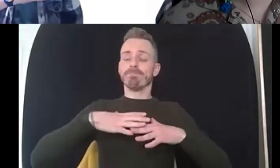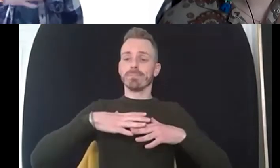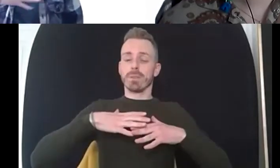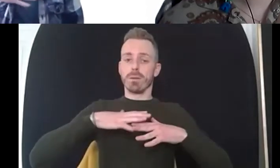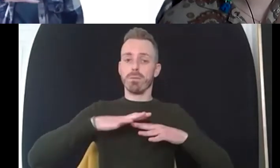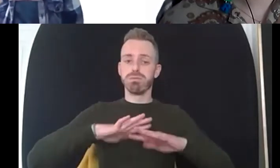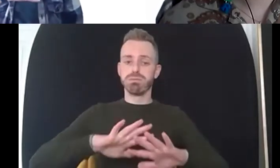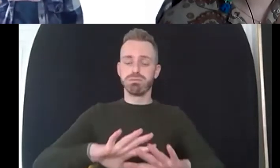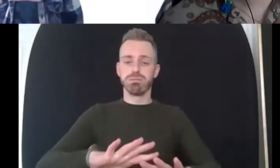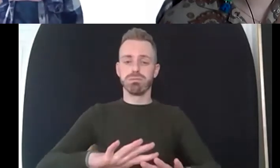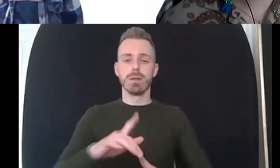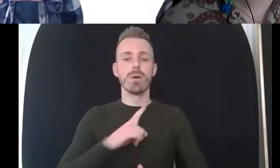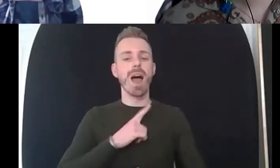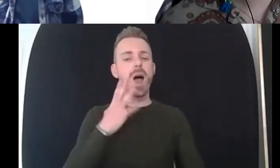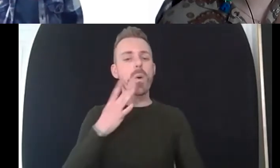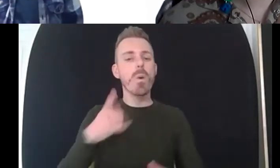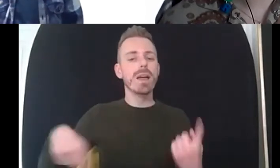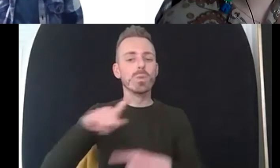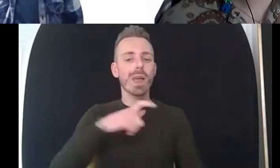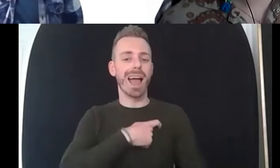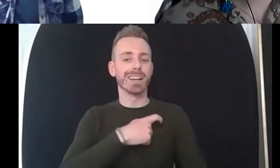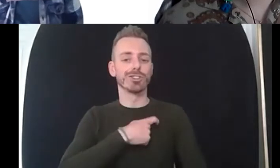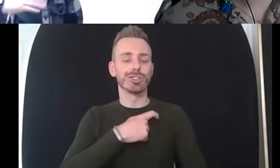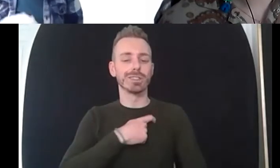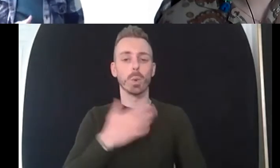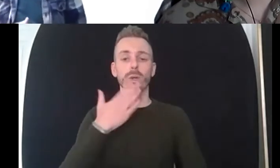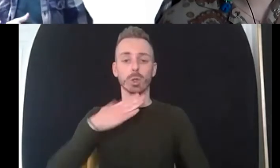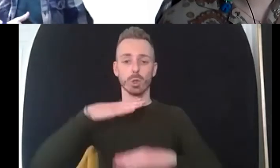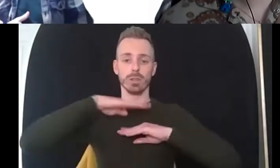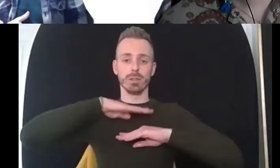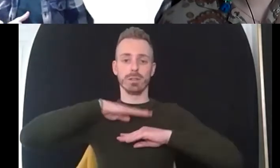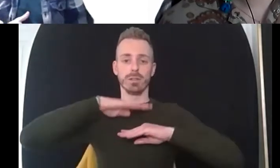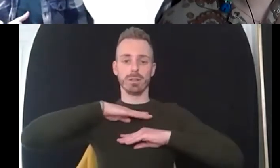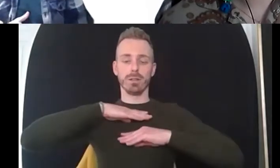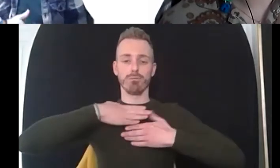we breathe from our chest uh from our top part of our chest we want to breathe from a diaphragm so